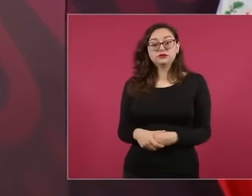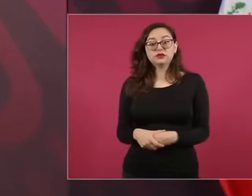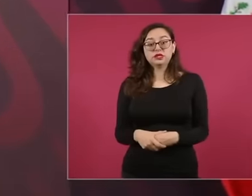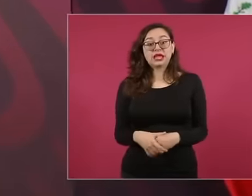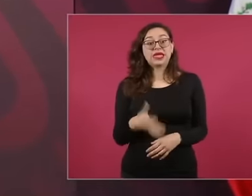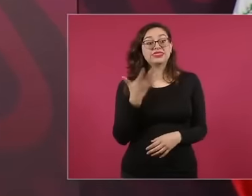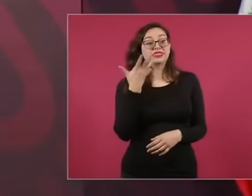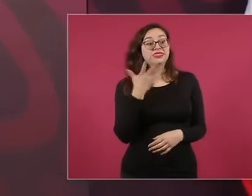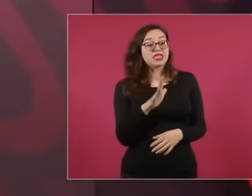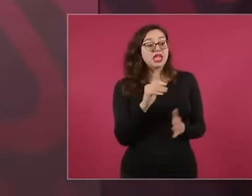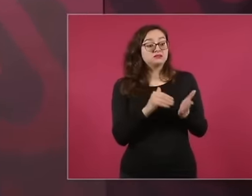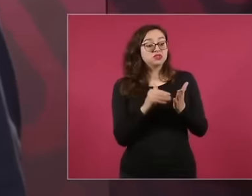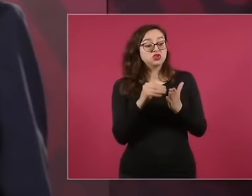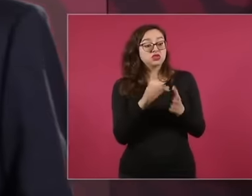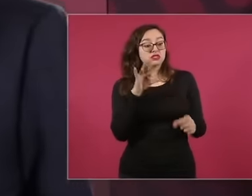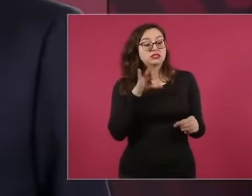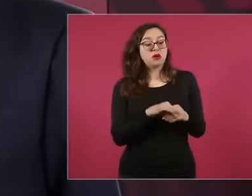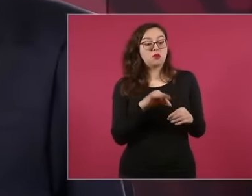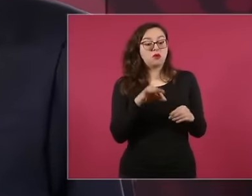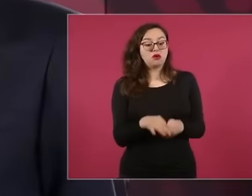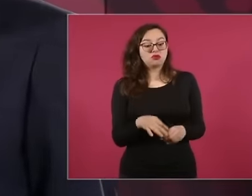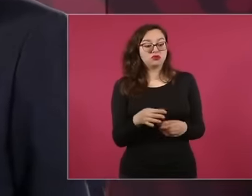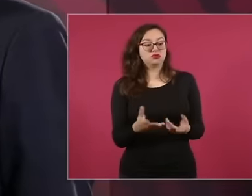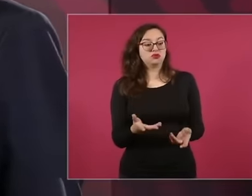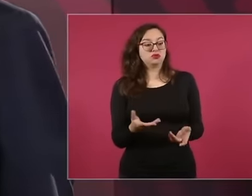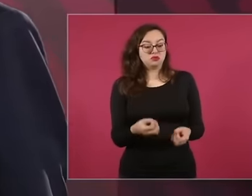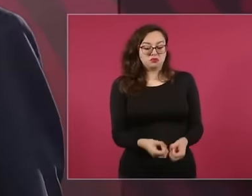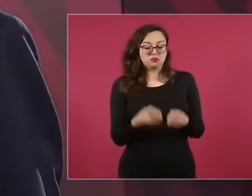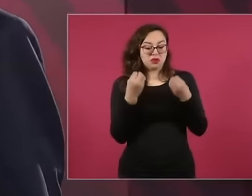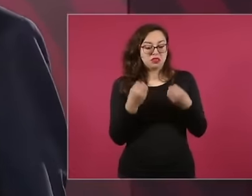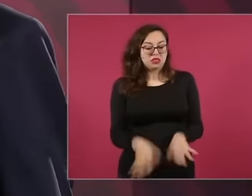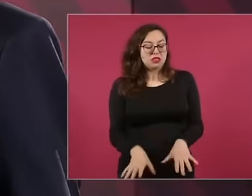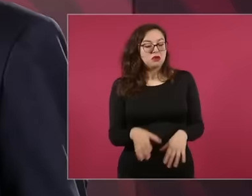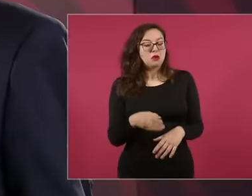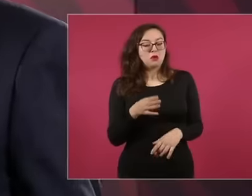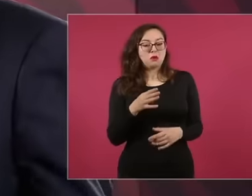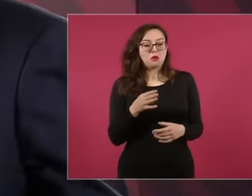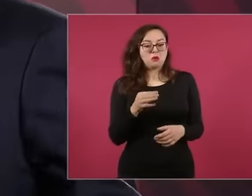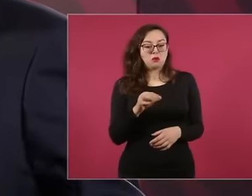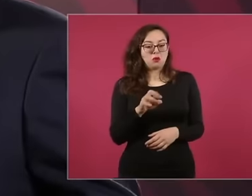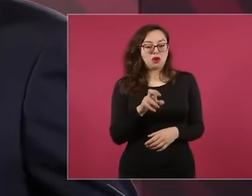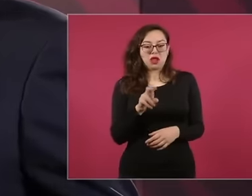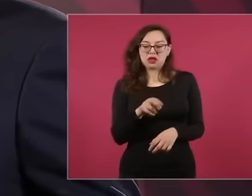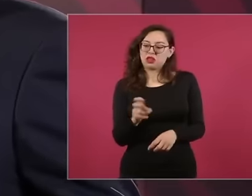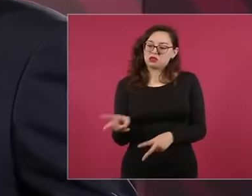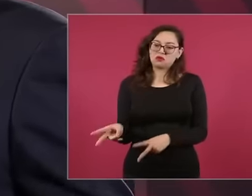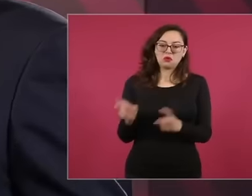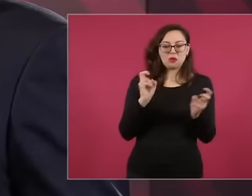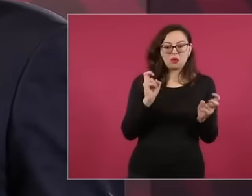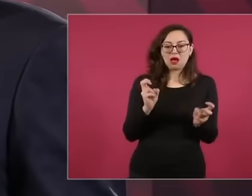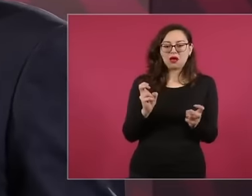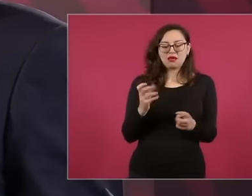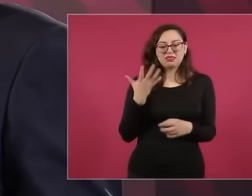votes from us. Where is the